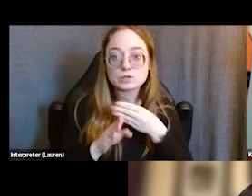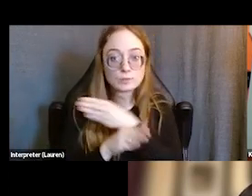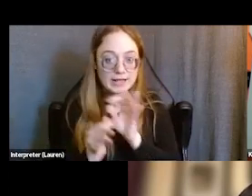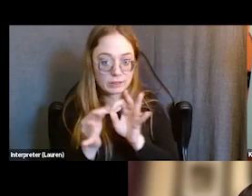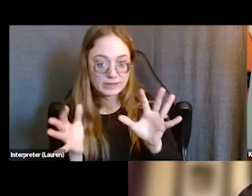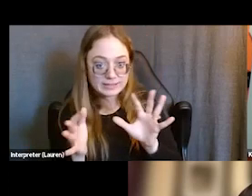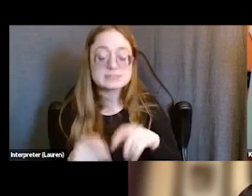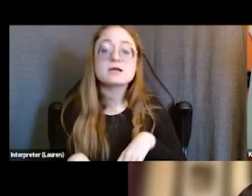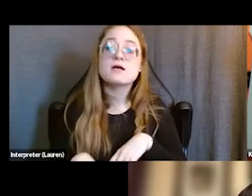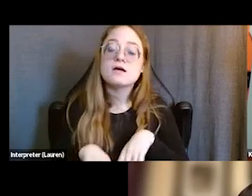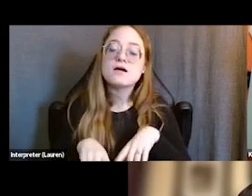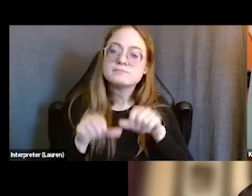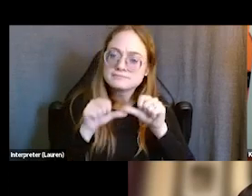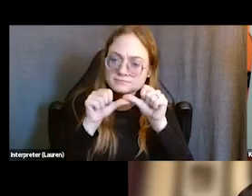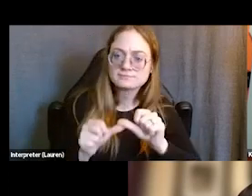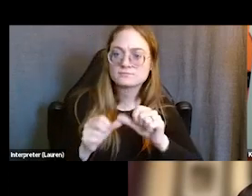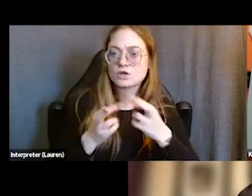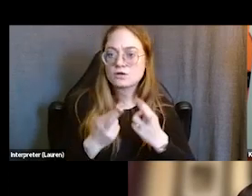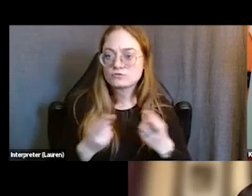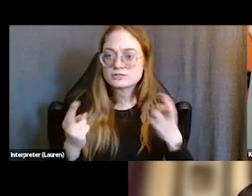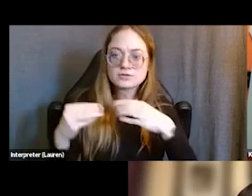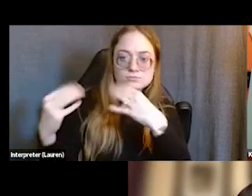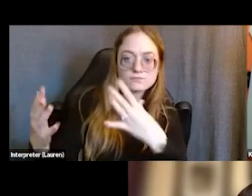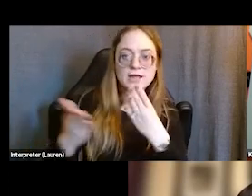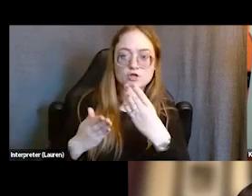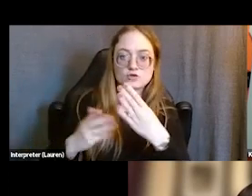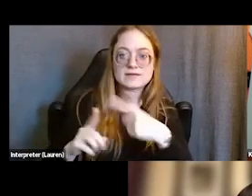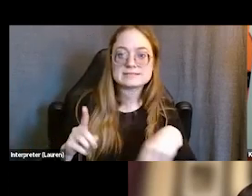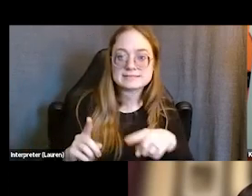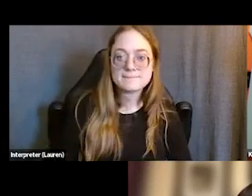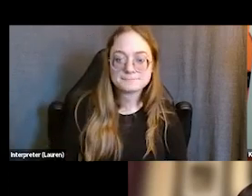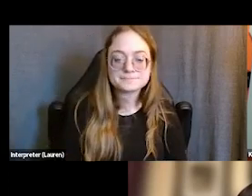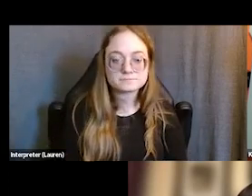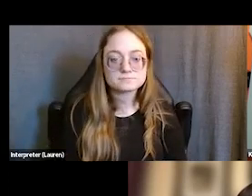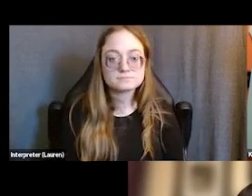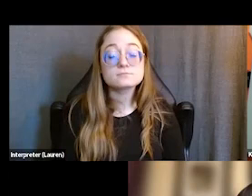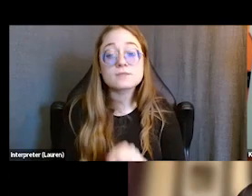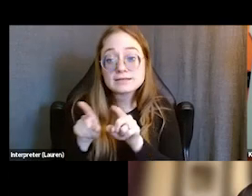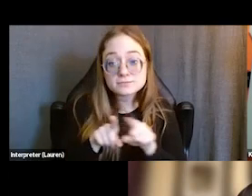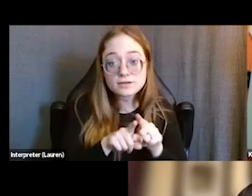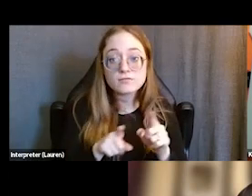to resource and service them post-release. Similarly, we really want to and continue to collaborate